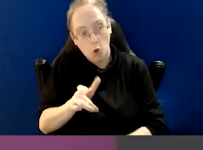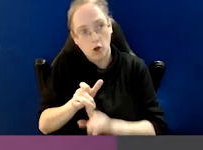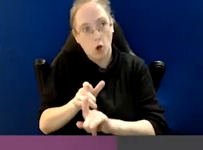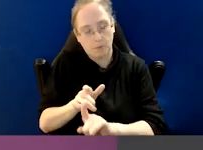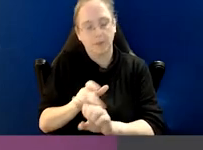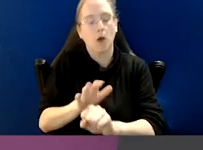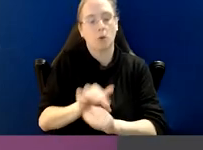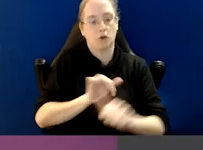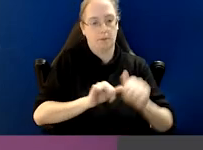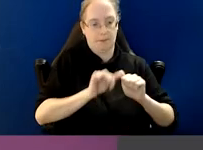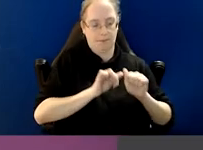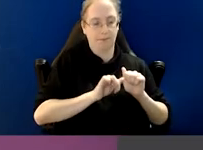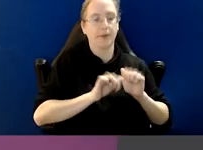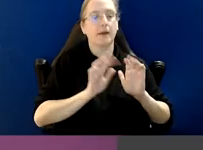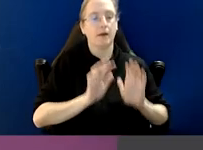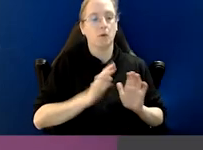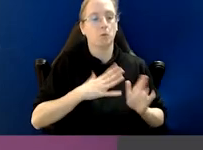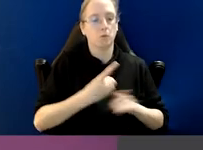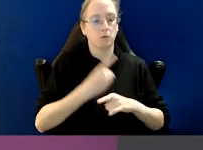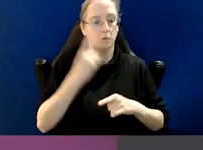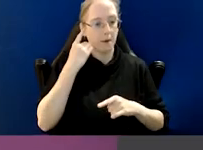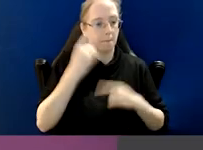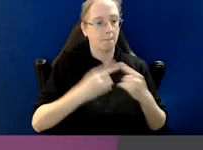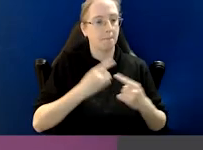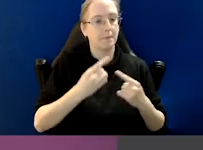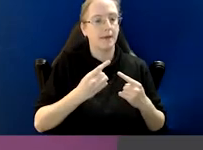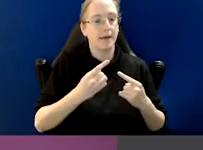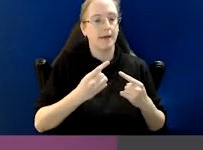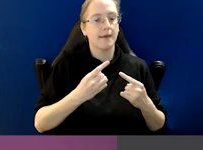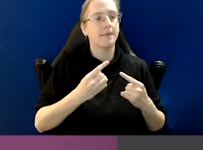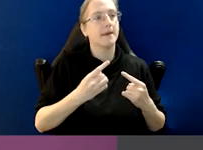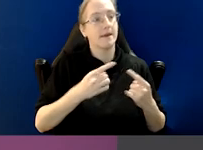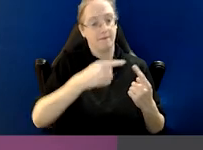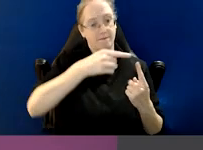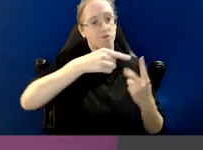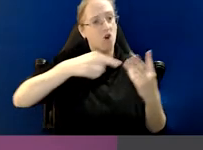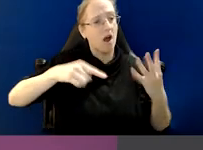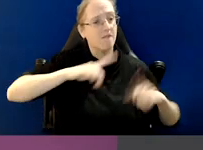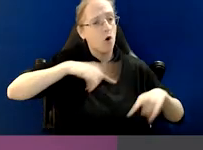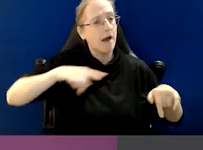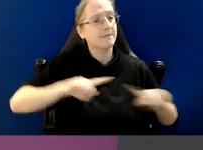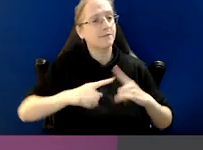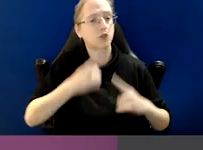I think it's useful perhaps to step back and think about the spectrum of undesirable